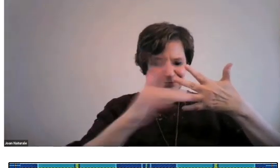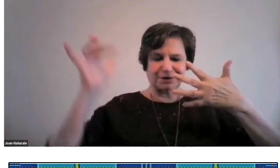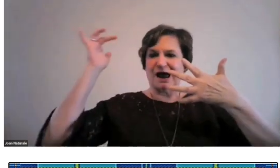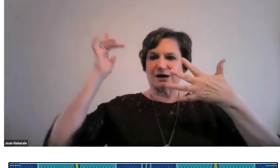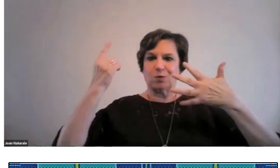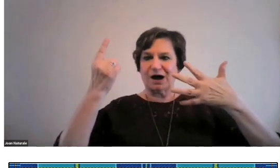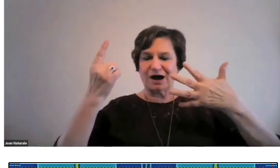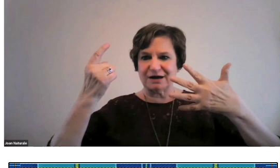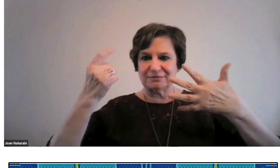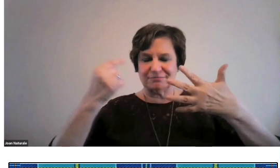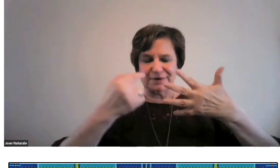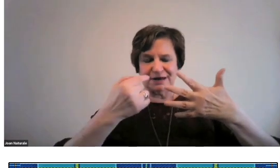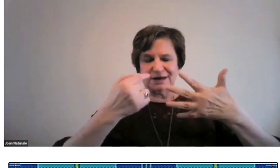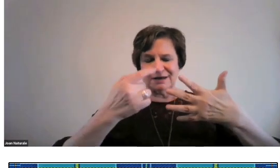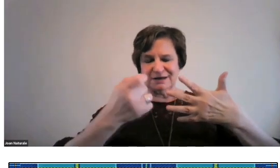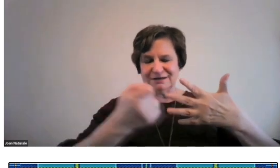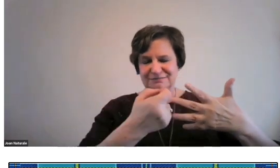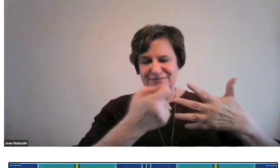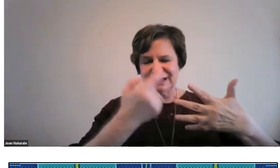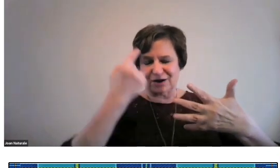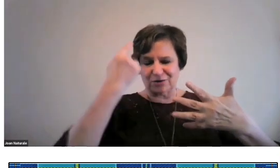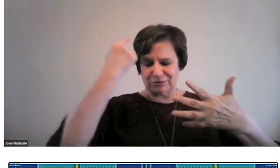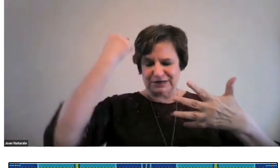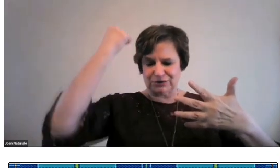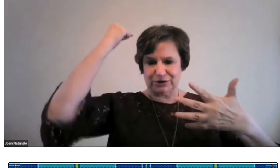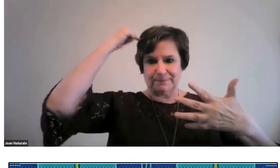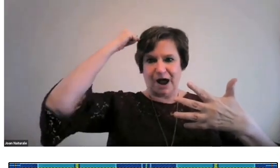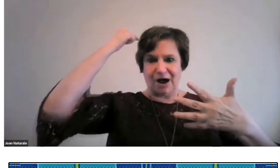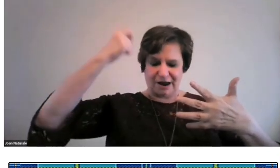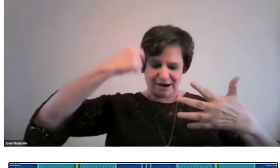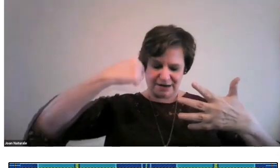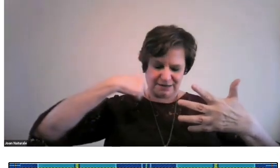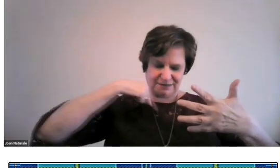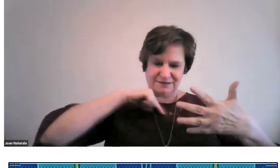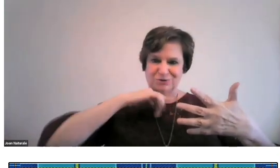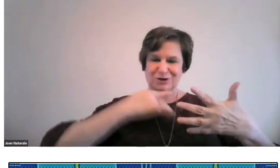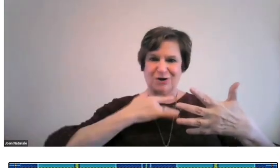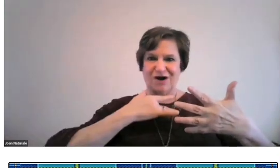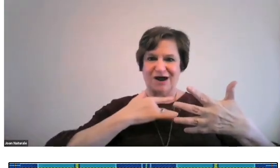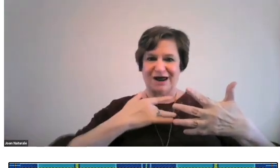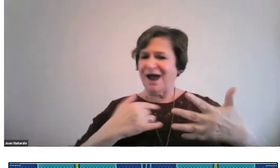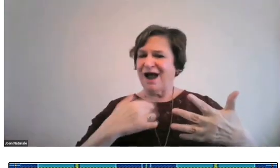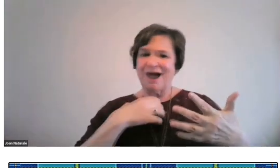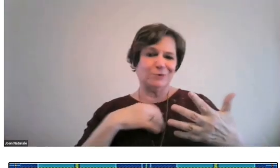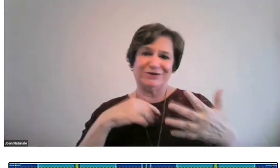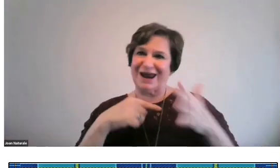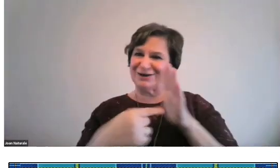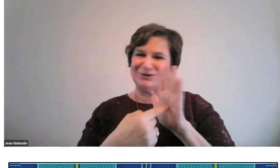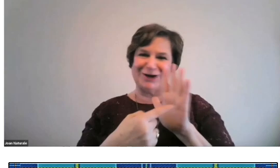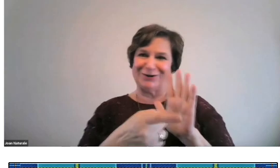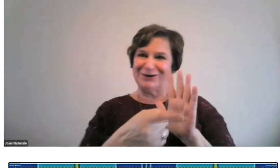When you pluck one, that sense goes to your mind and to your heart.